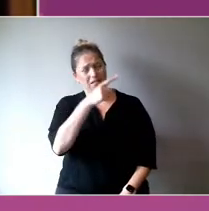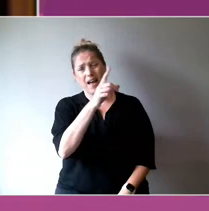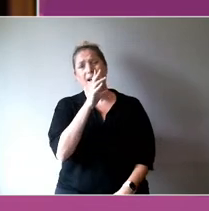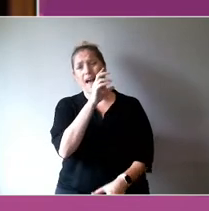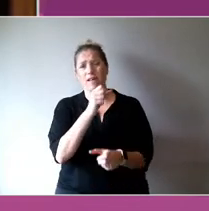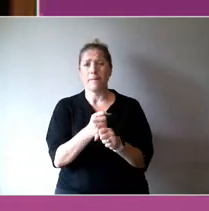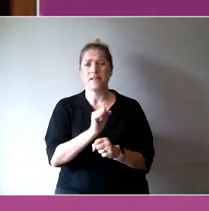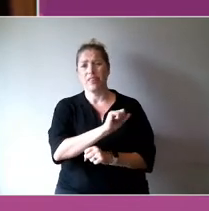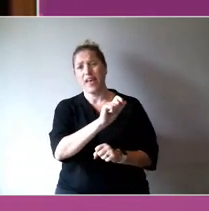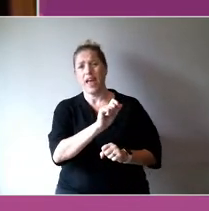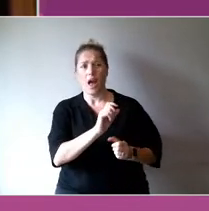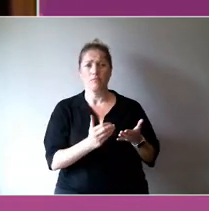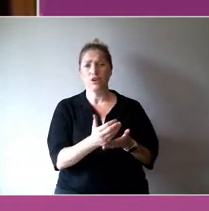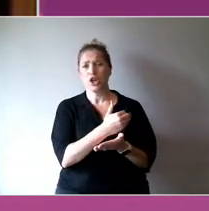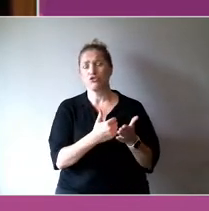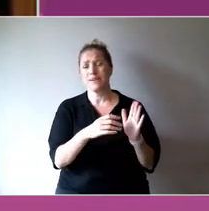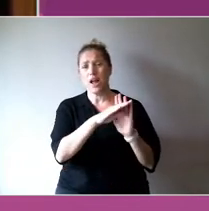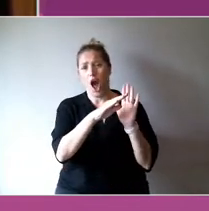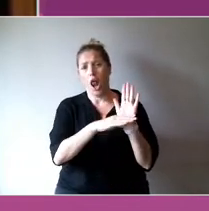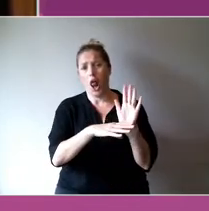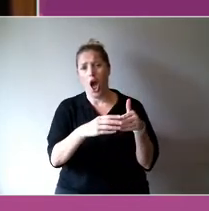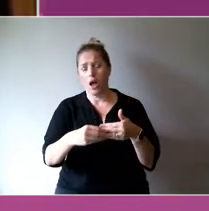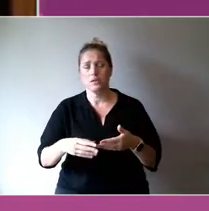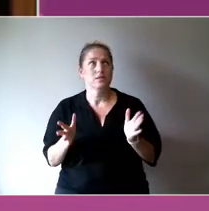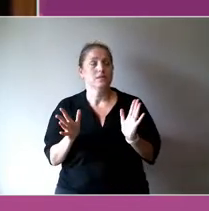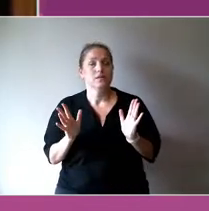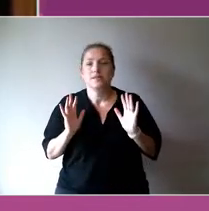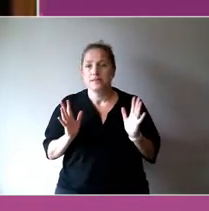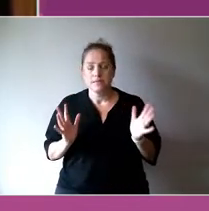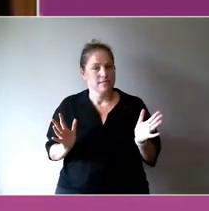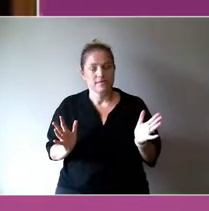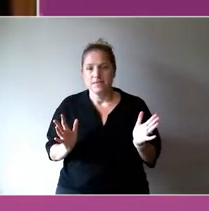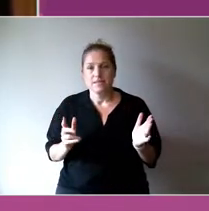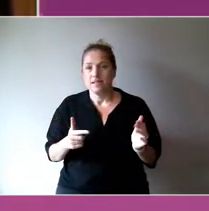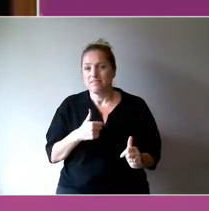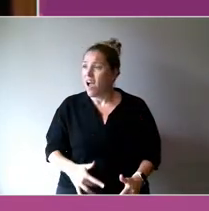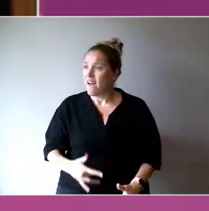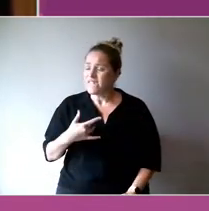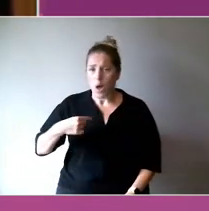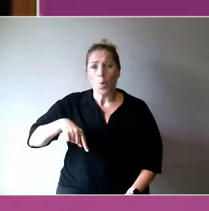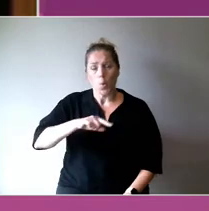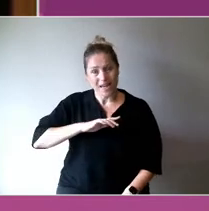I think there's a real need for innovation in the way we fund things.